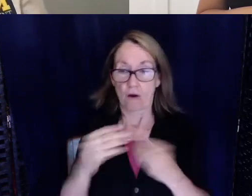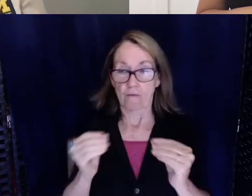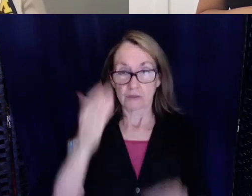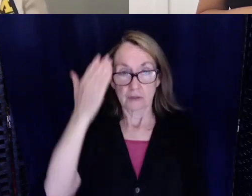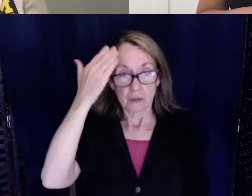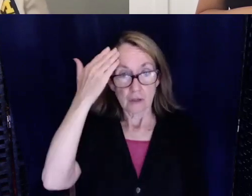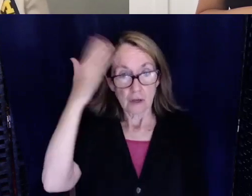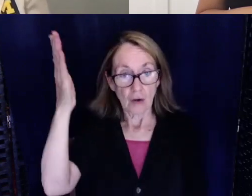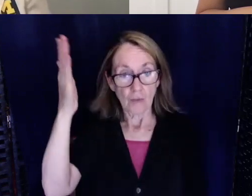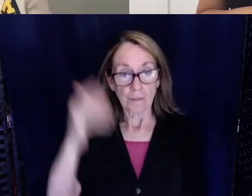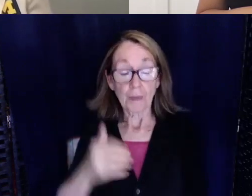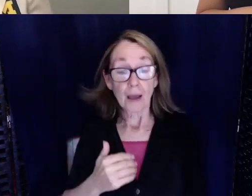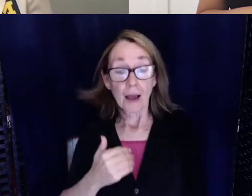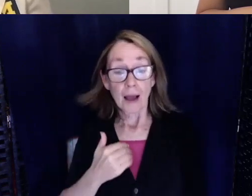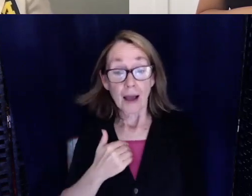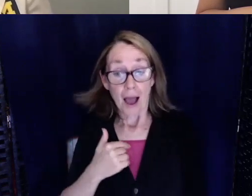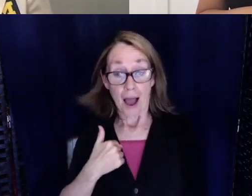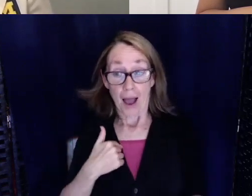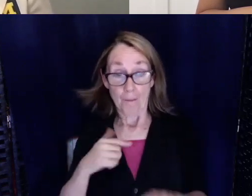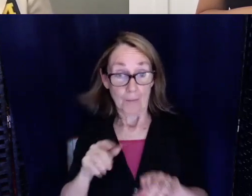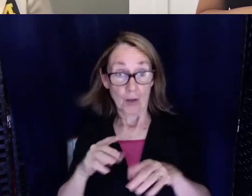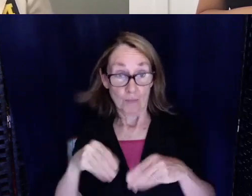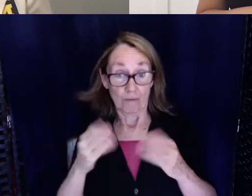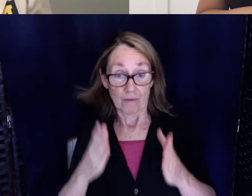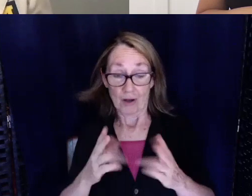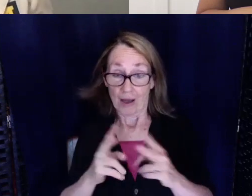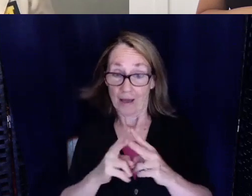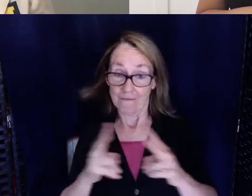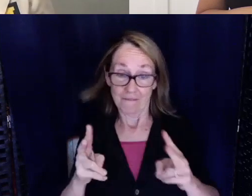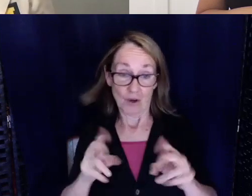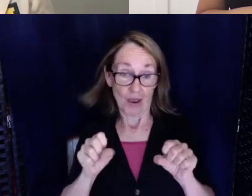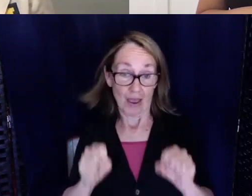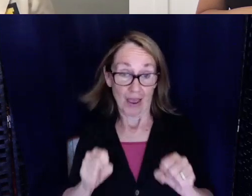As a provider I'm very able to just sit there and talk to you